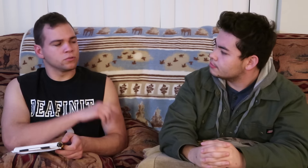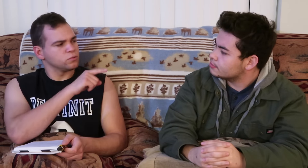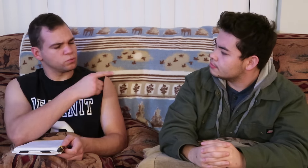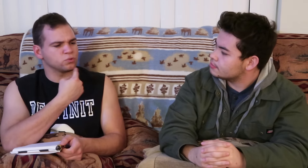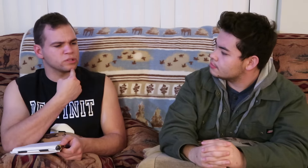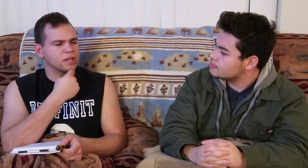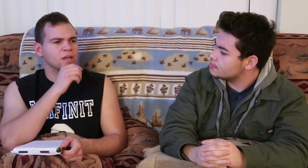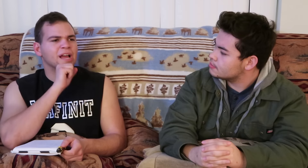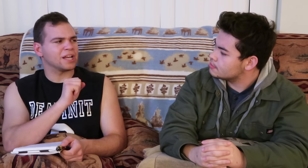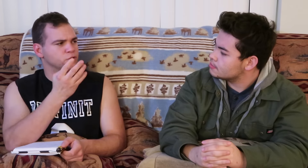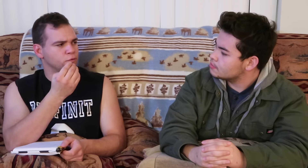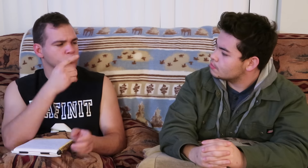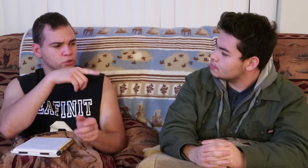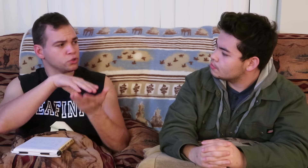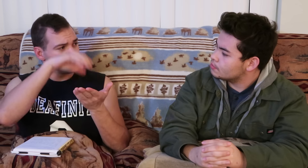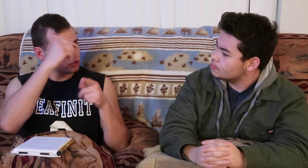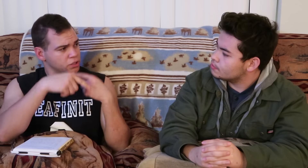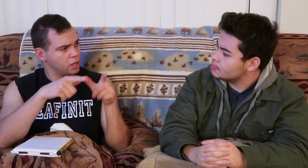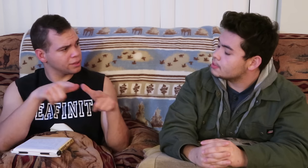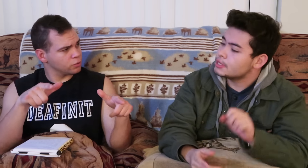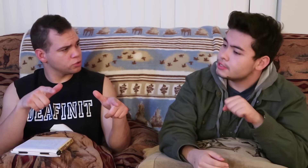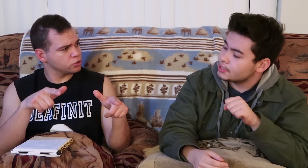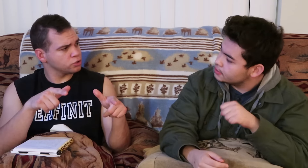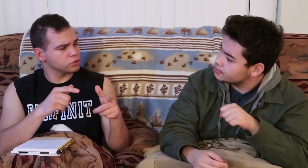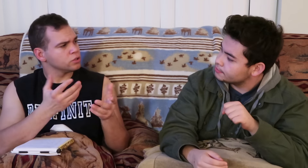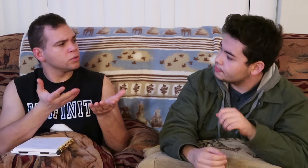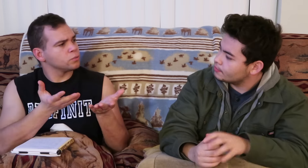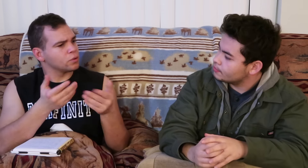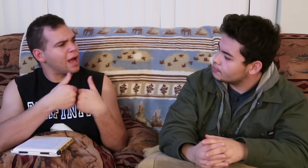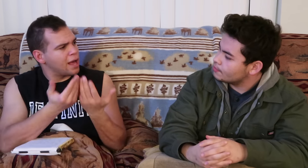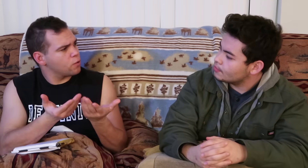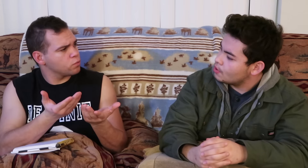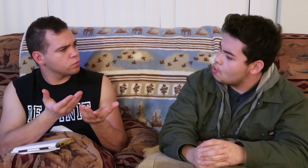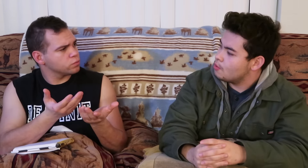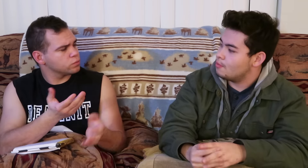so you said you learned sign language at age 14 yes. how?